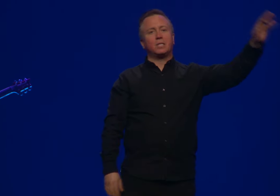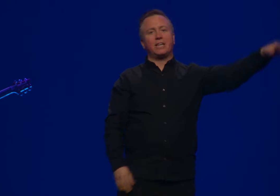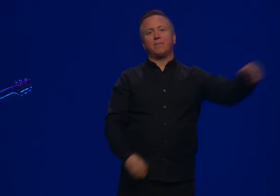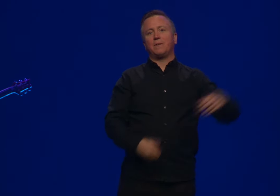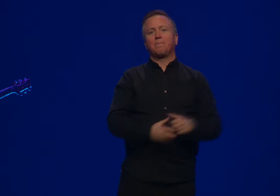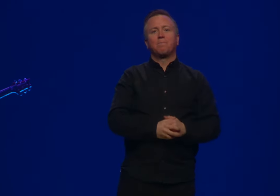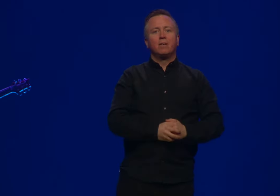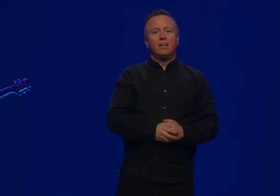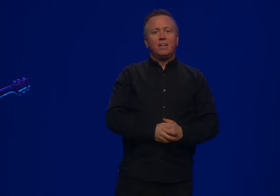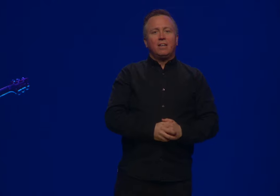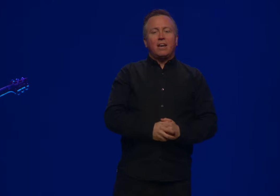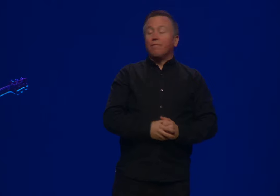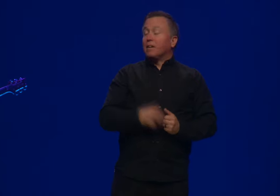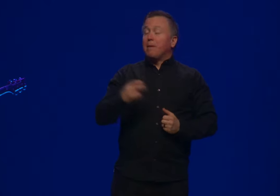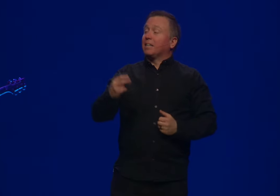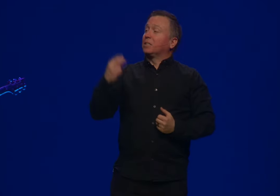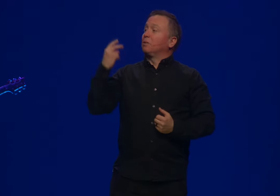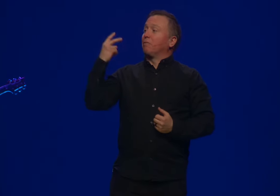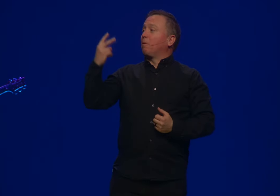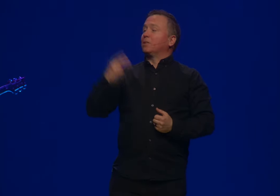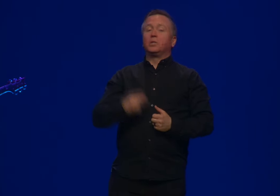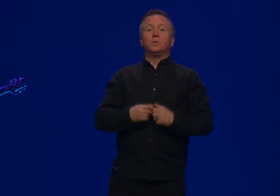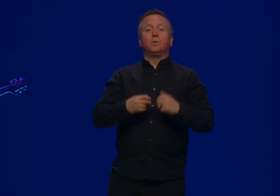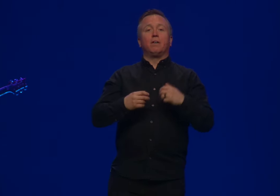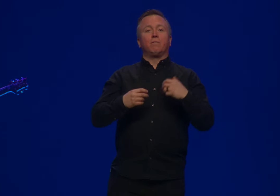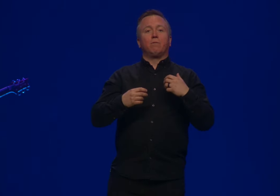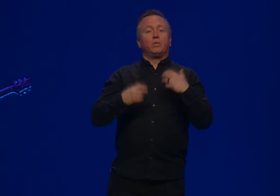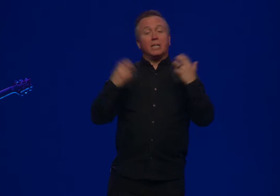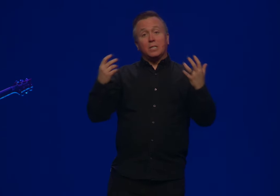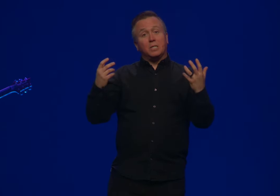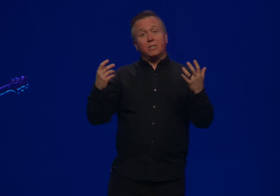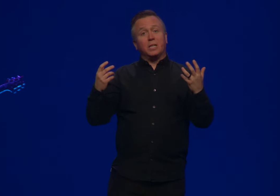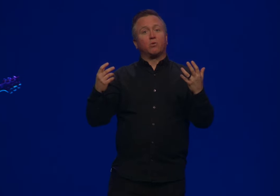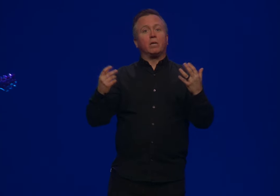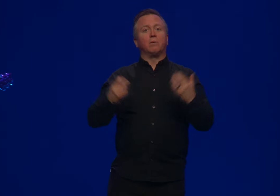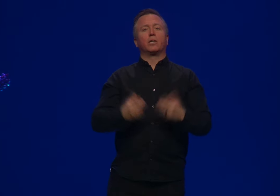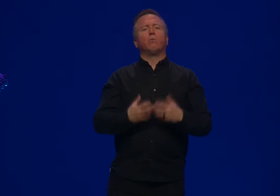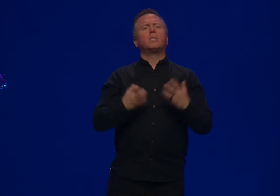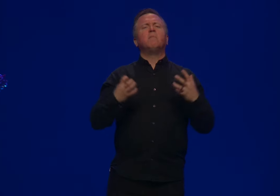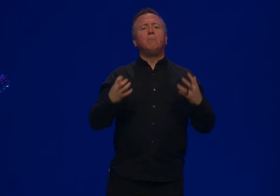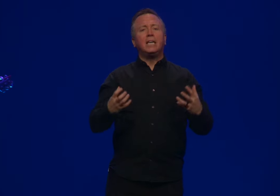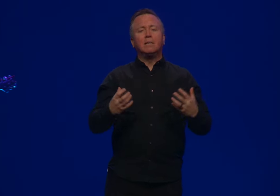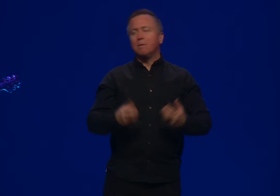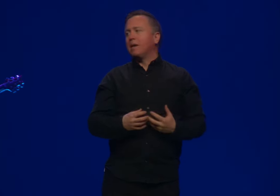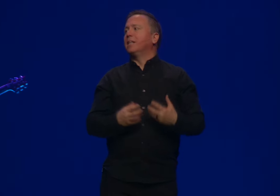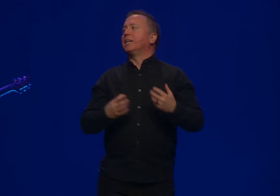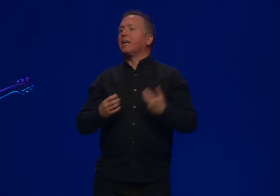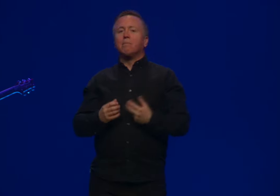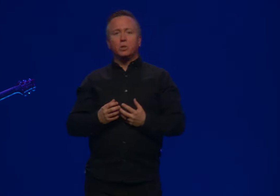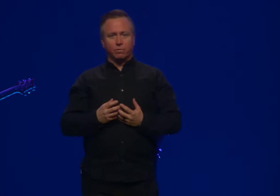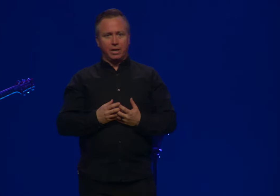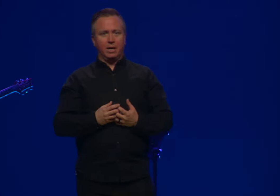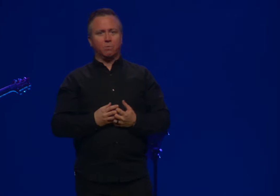that's down here. I invite you back next week for part two of Genesis series. Next week we look at what does it mean to be made in the image of God?